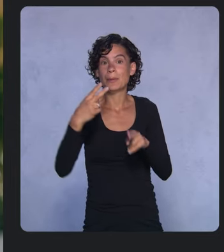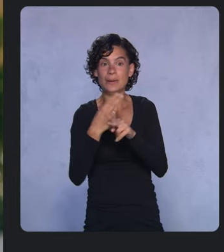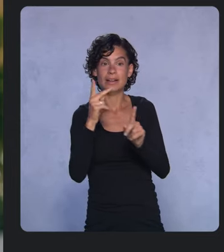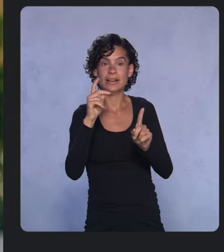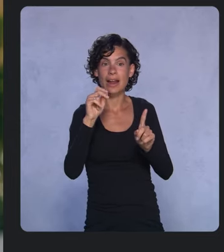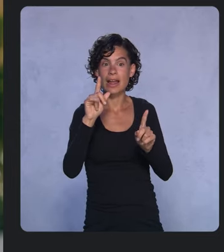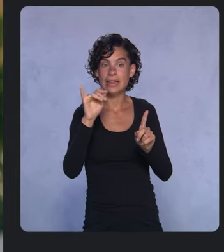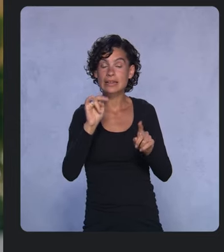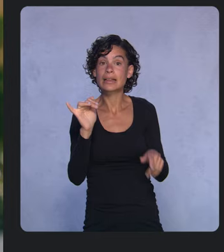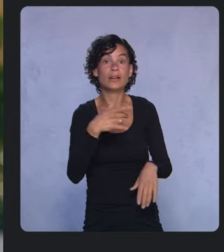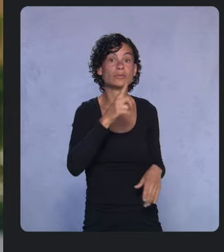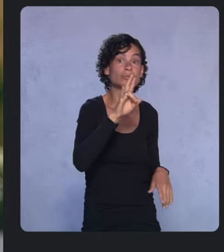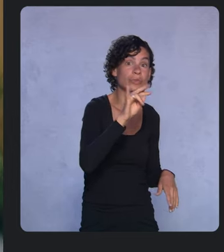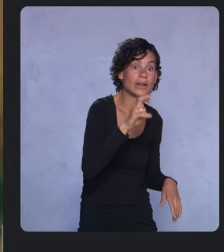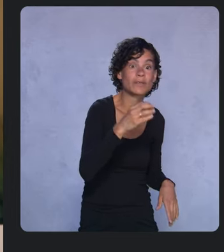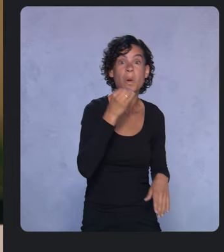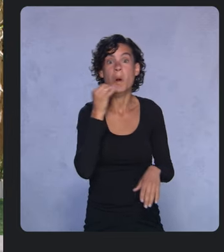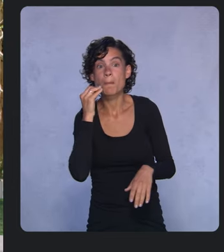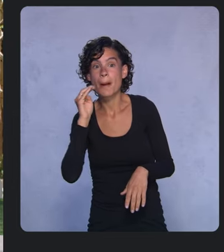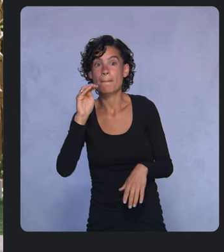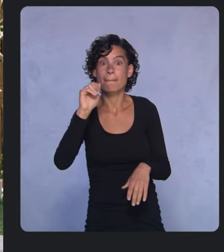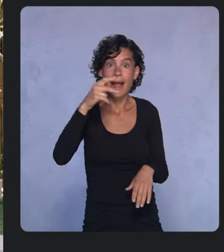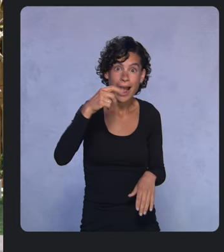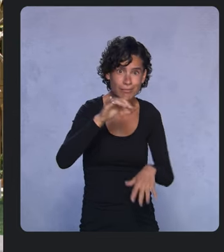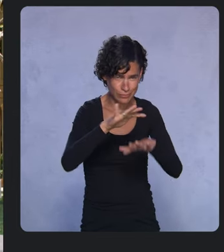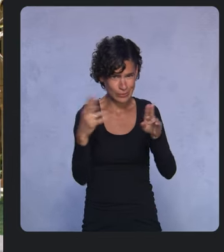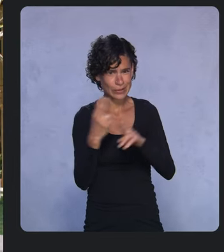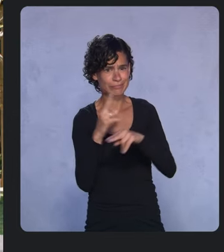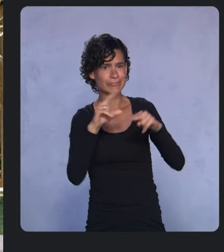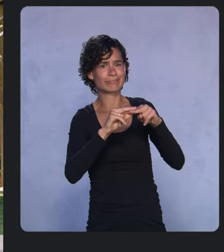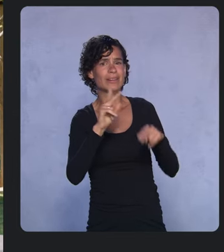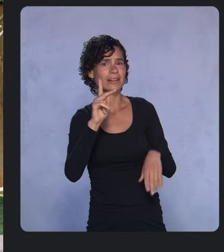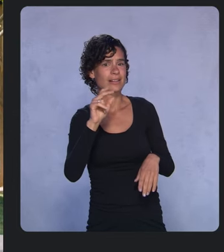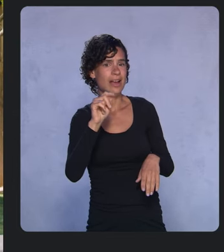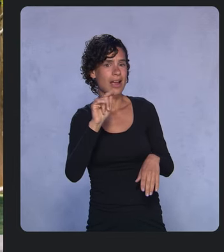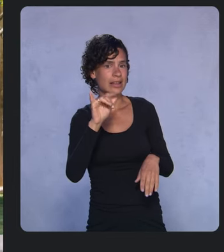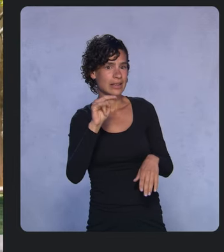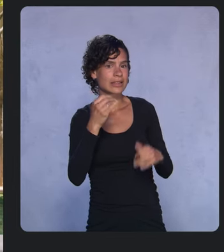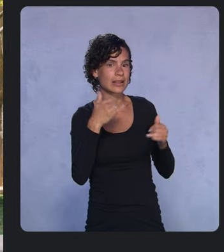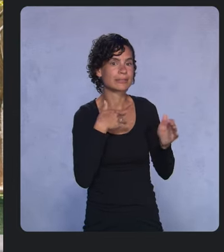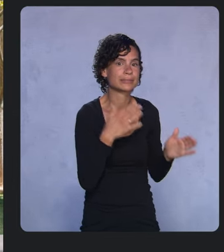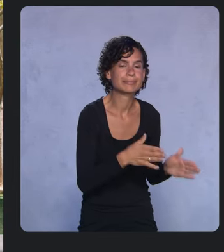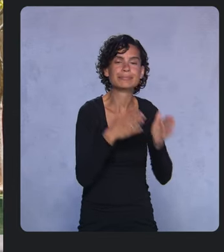Ok, let’s talk about Android Jetpack. We took the hardest, most common developer problems,